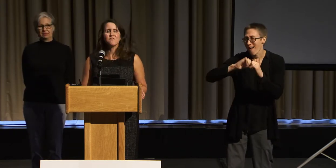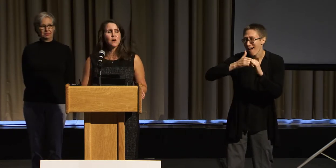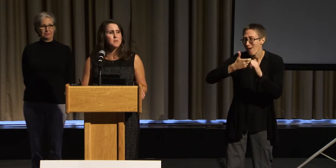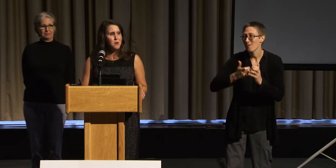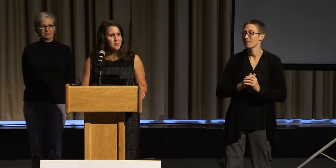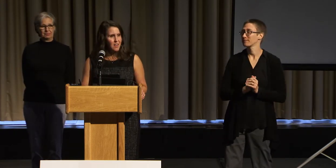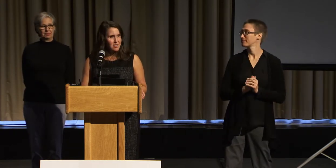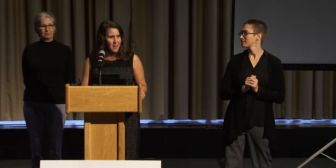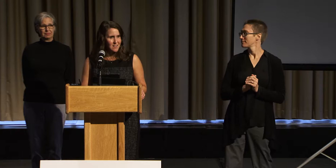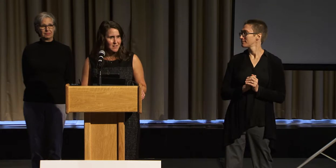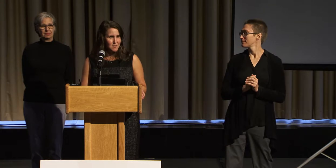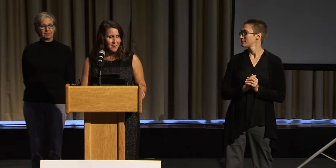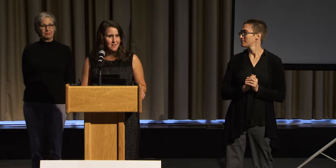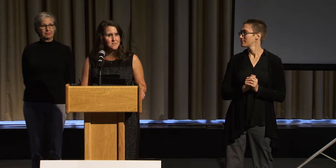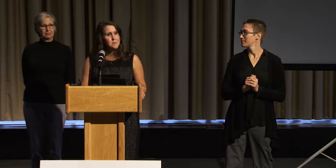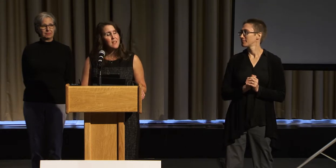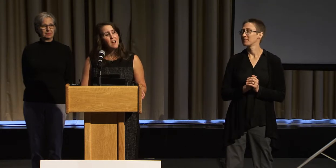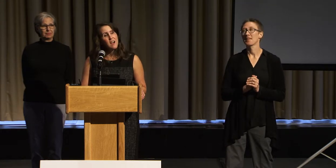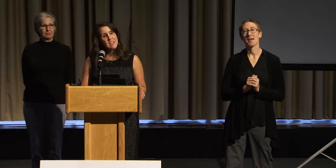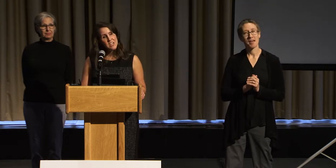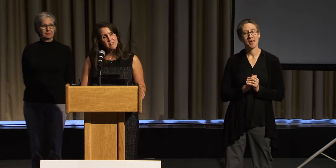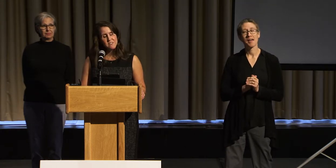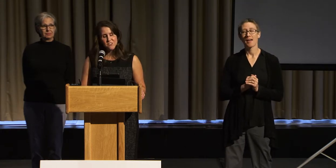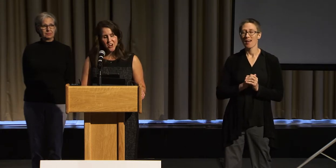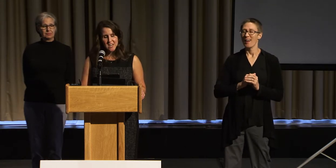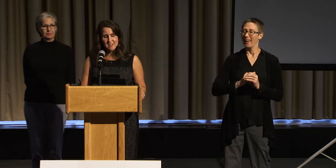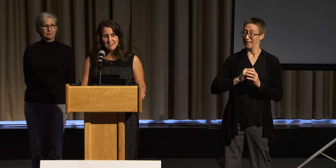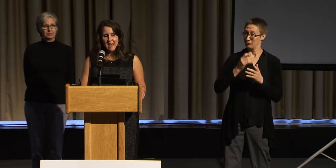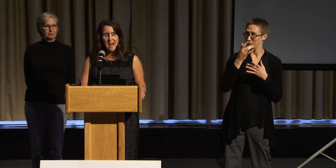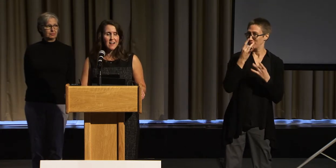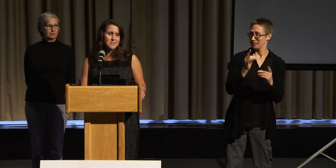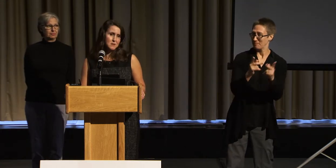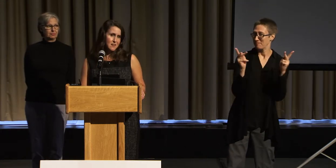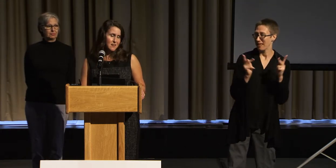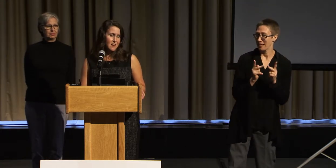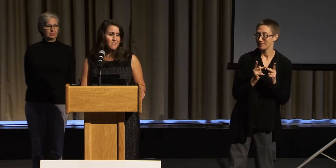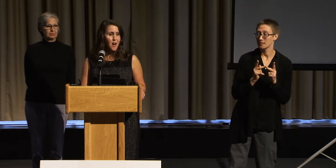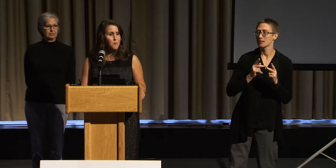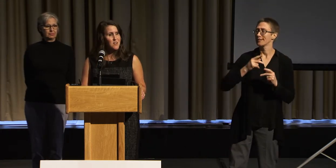From the most unlikely place. A hearing friend asked me if I wanted